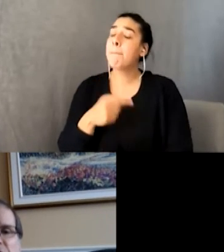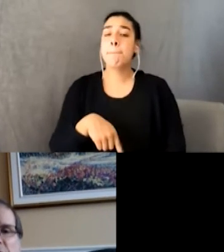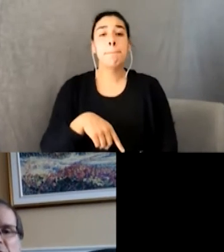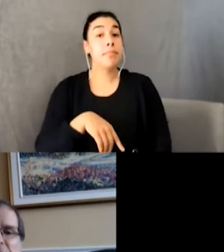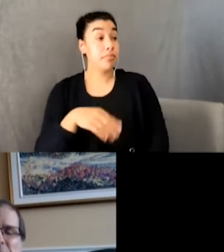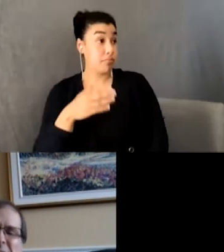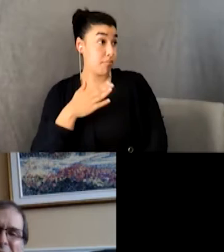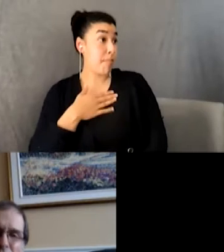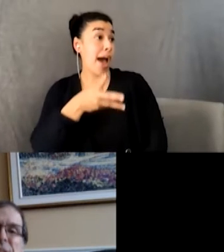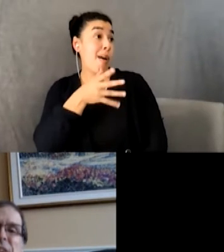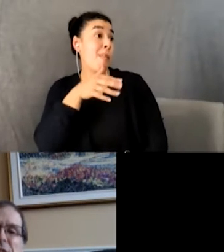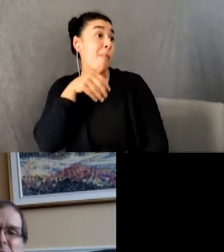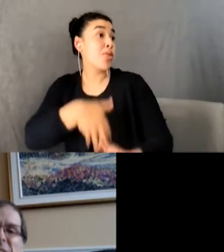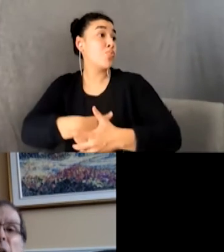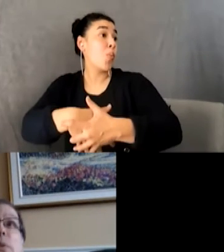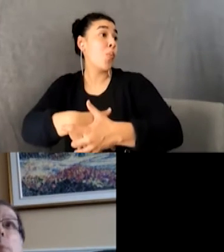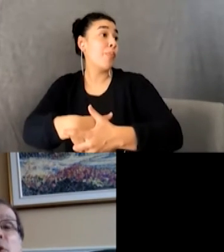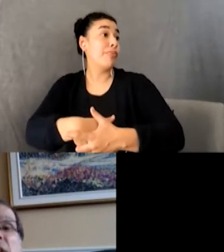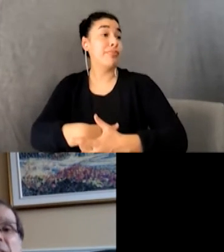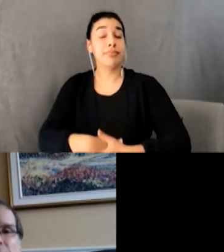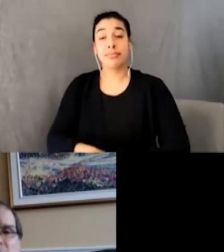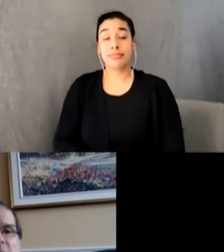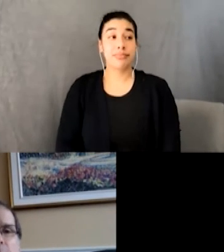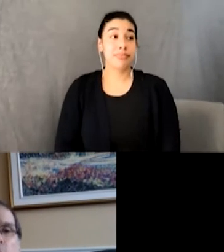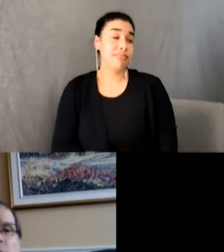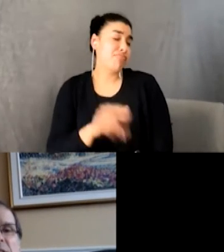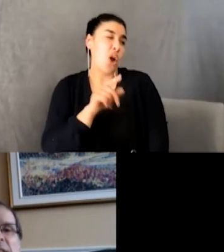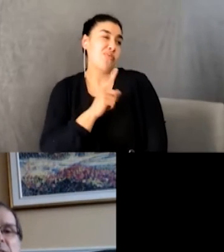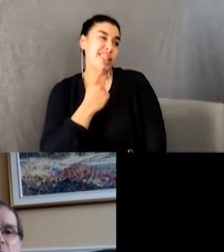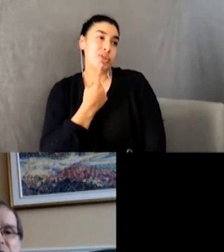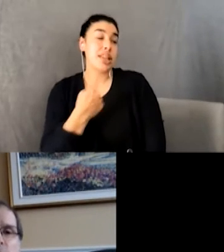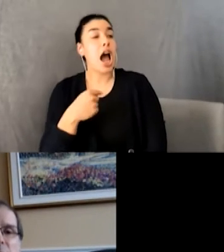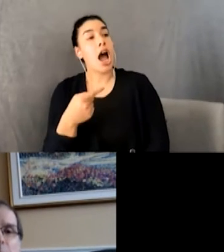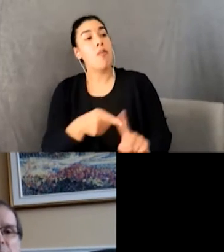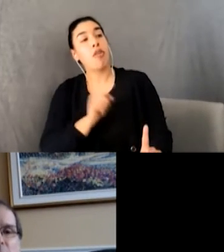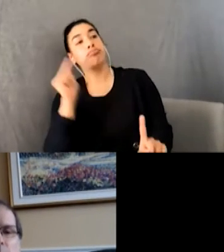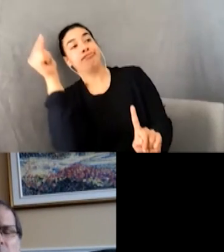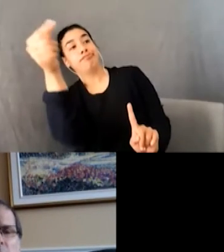chuckled. “No, seriously, I’m from over there.” He pointed in the direction we came in from.